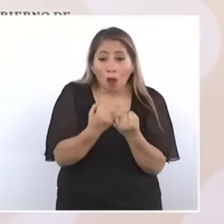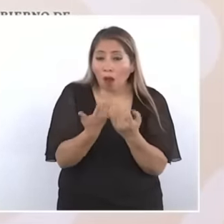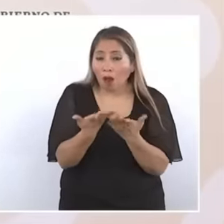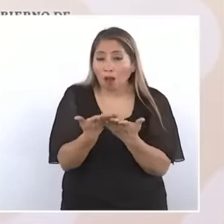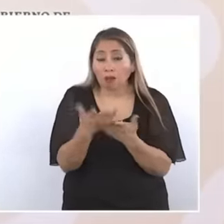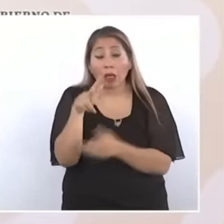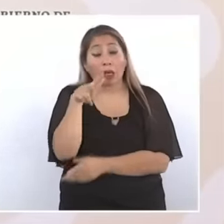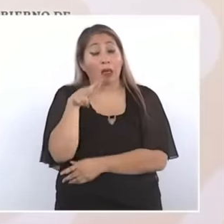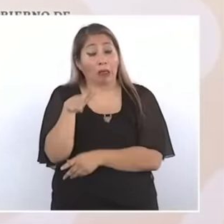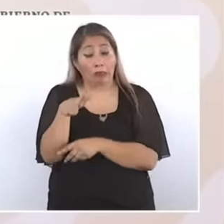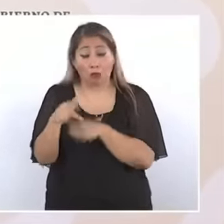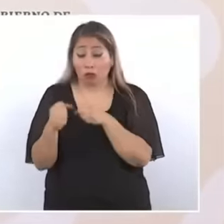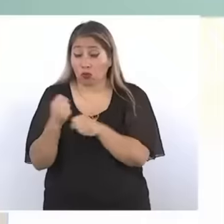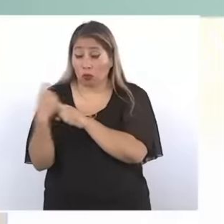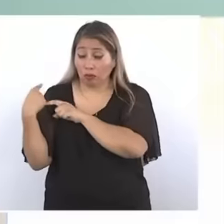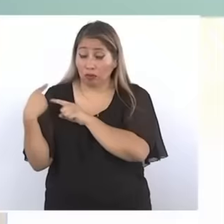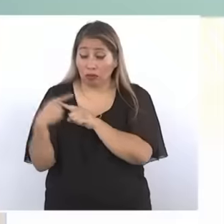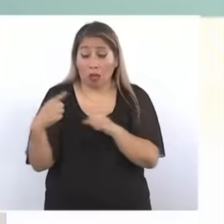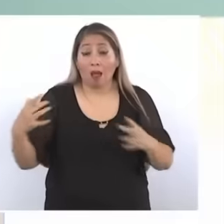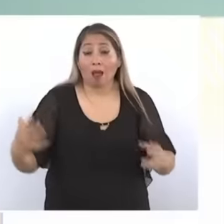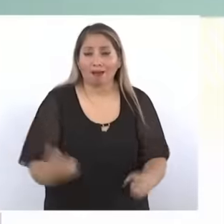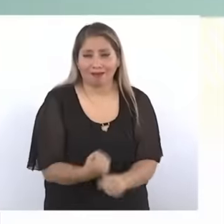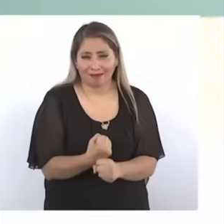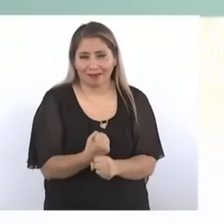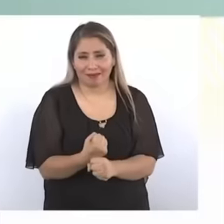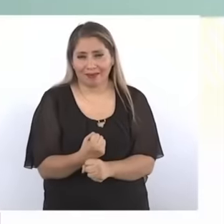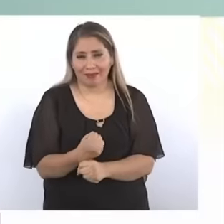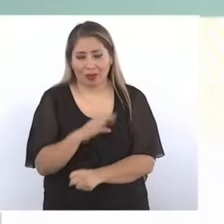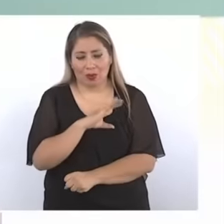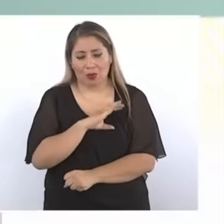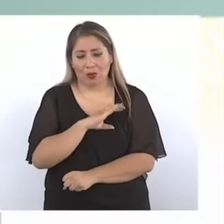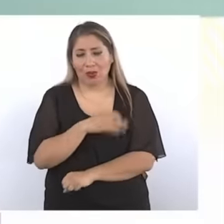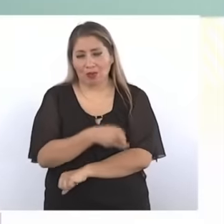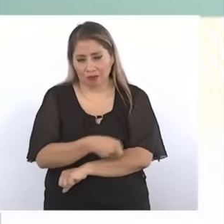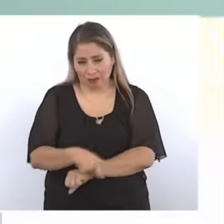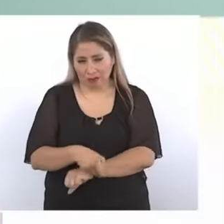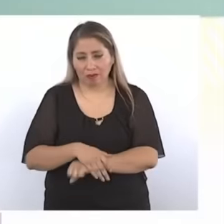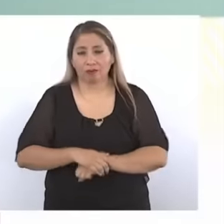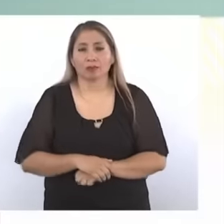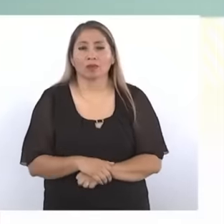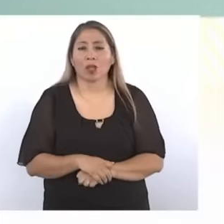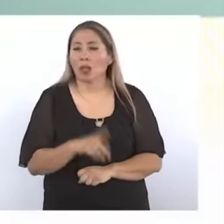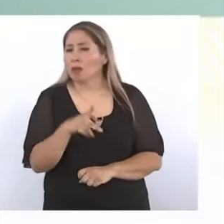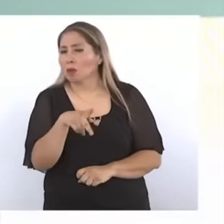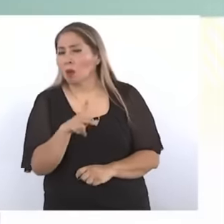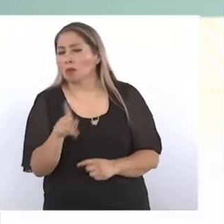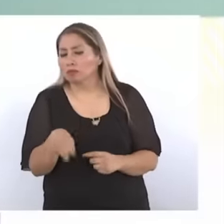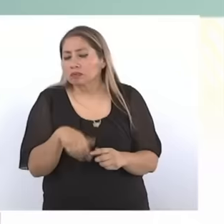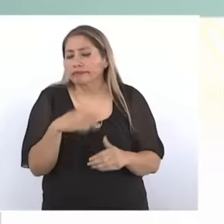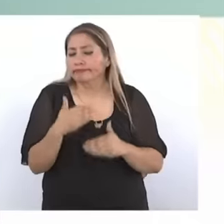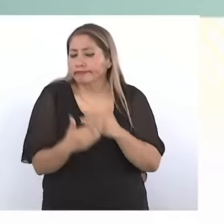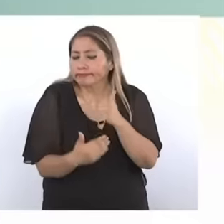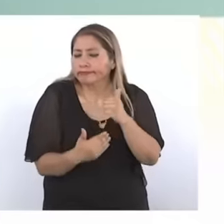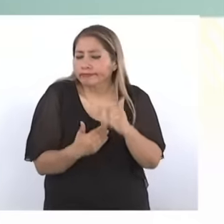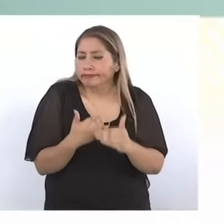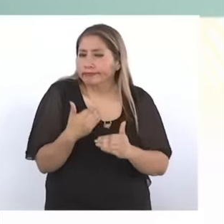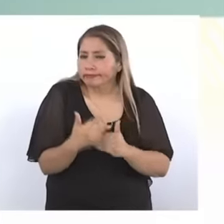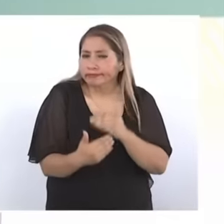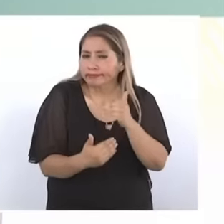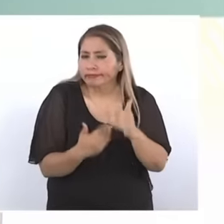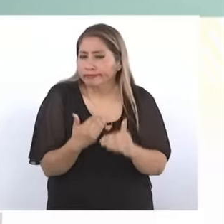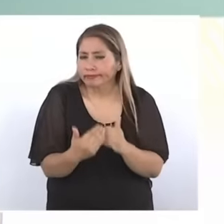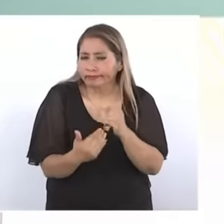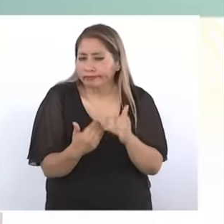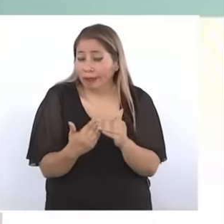loved ones and the progress in recovery will provide elements for the clarification